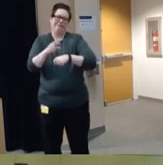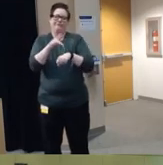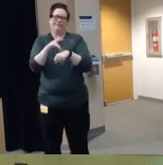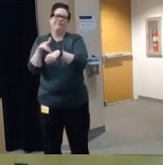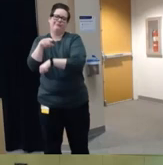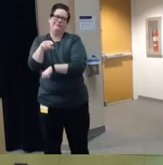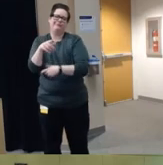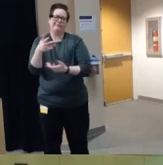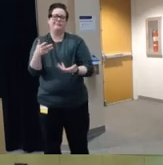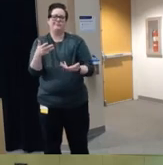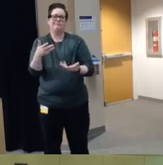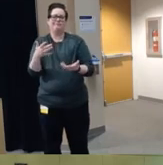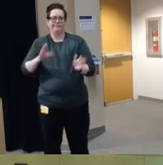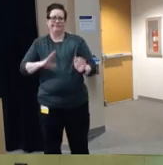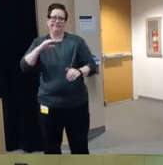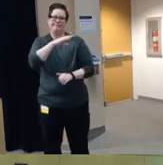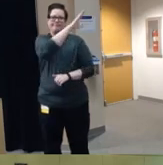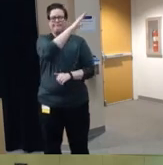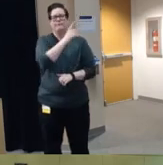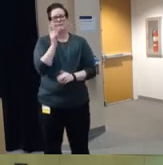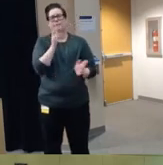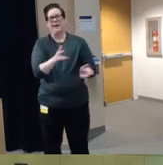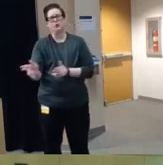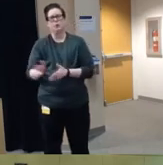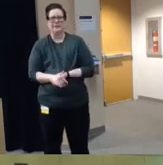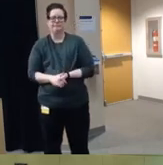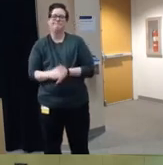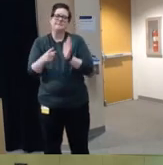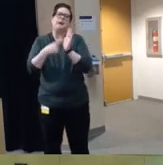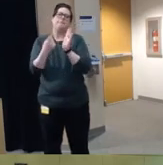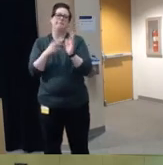to show you kind of the trend in mass shootings because sometimes I get questions about you know